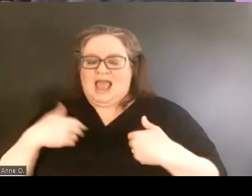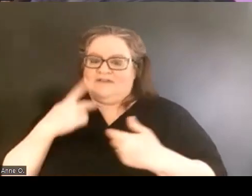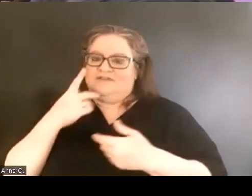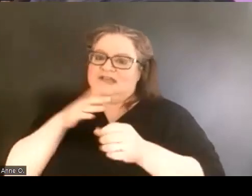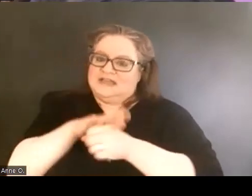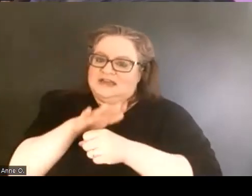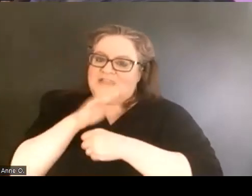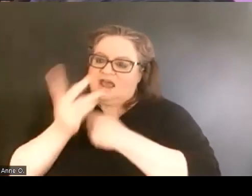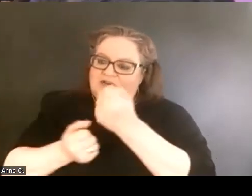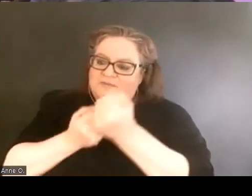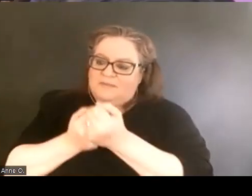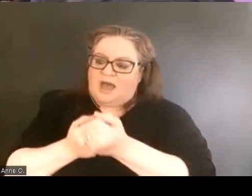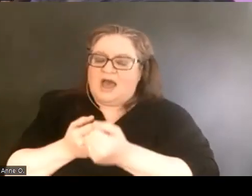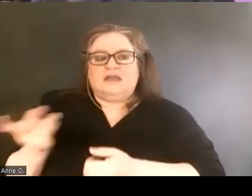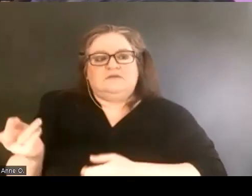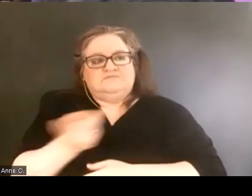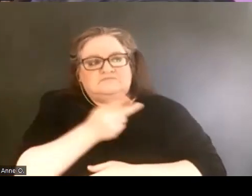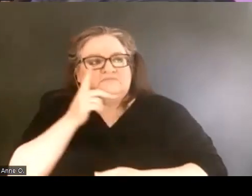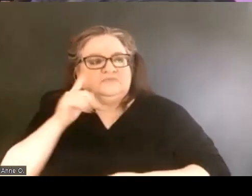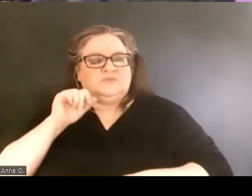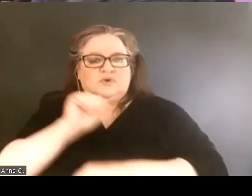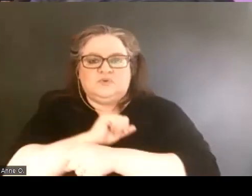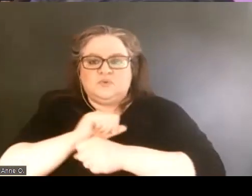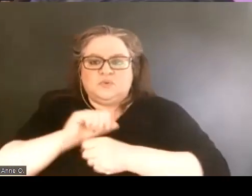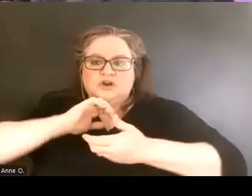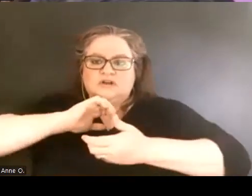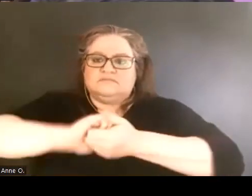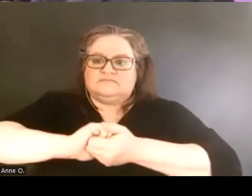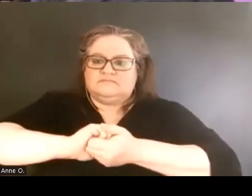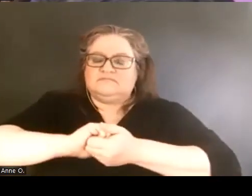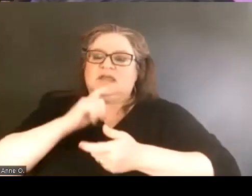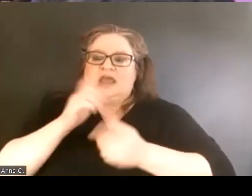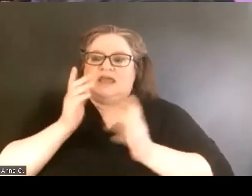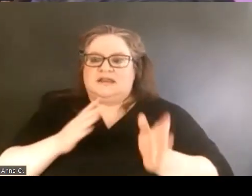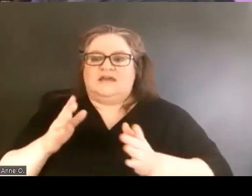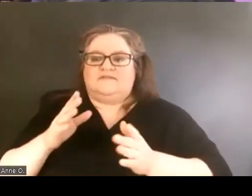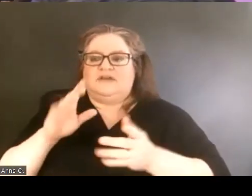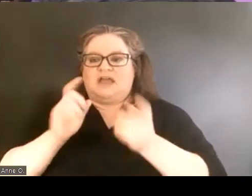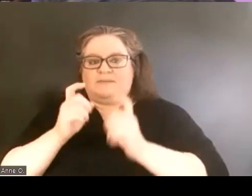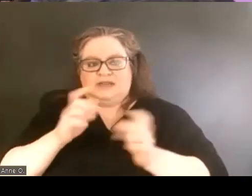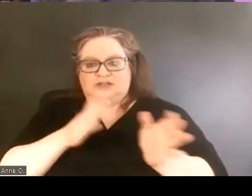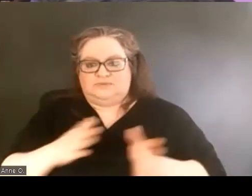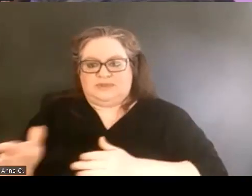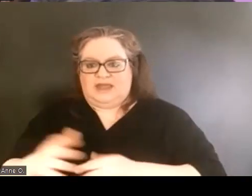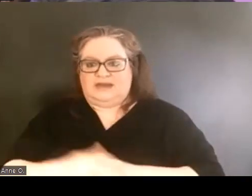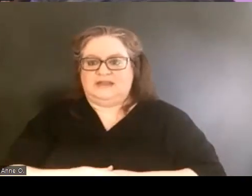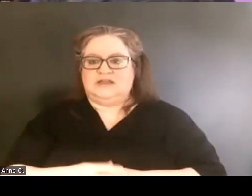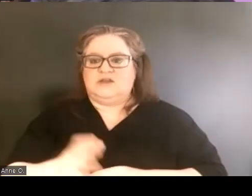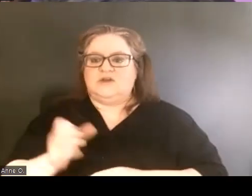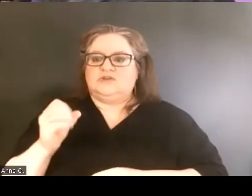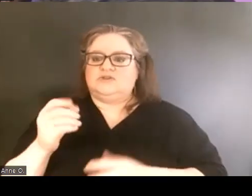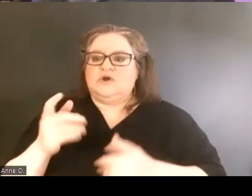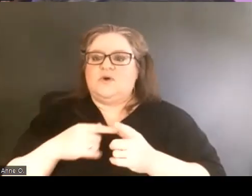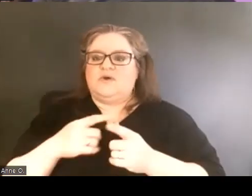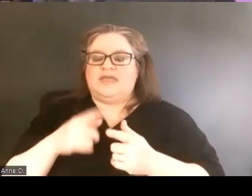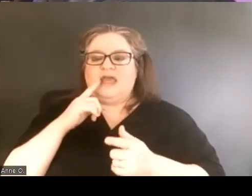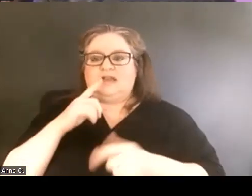and communicate and help with accommodation planning and things of that nature. So then we kind of fast forward into the